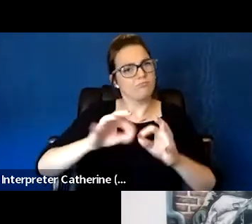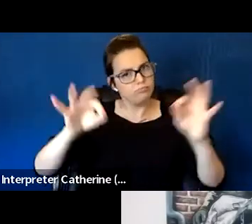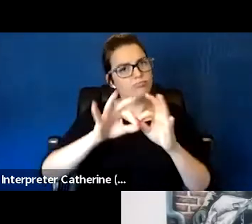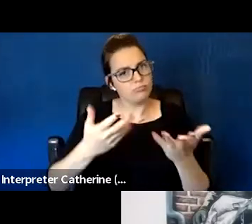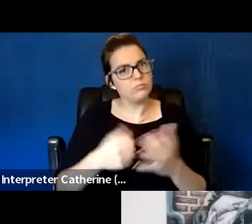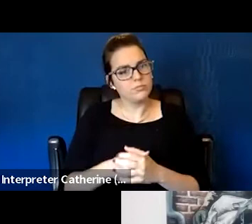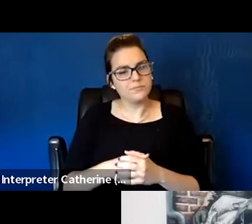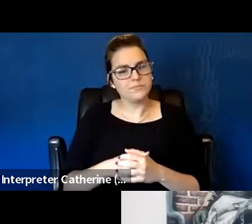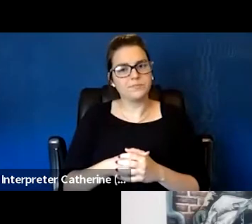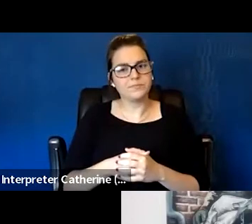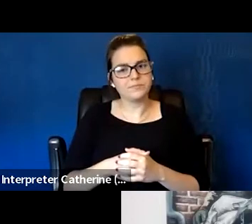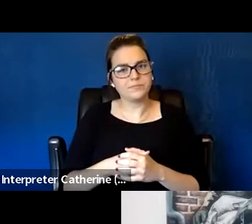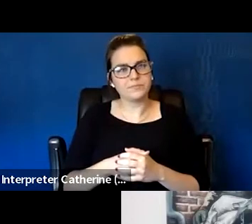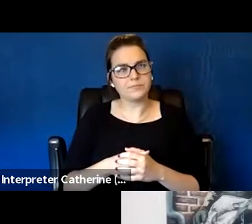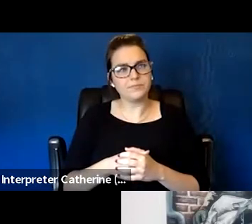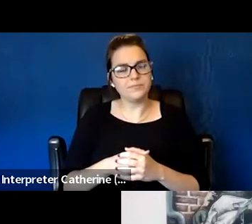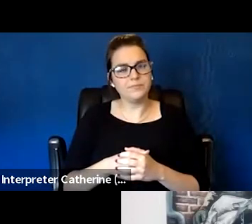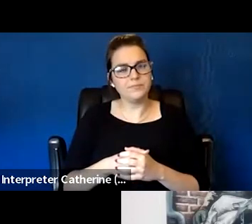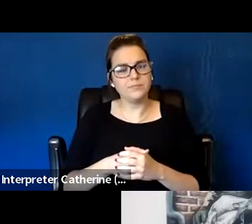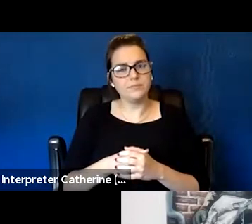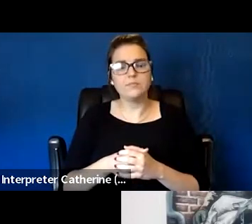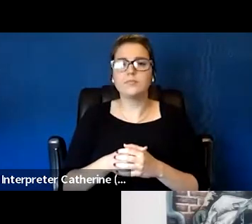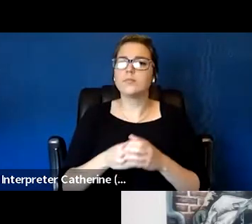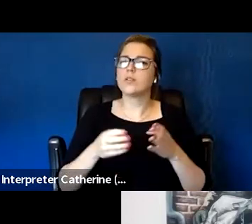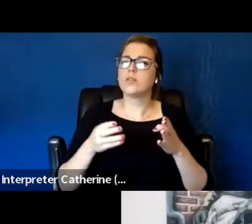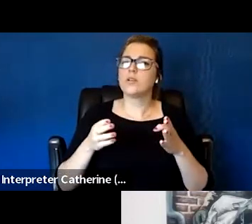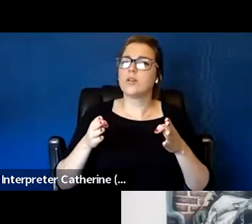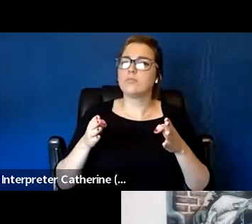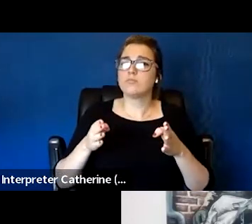in the sector is less than three years.